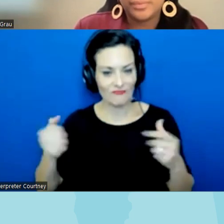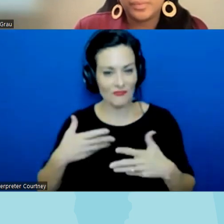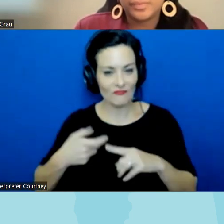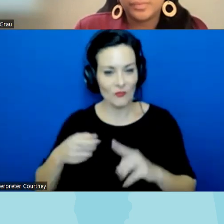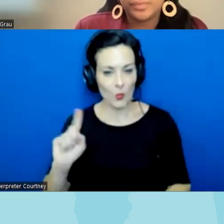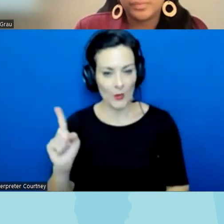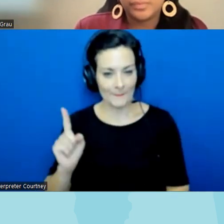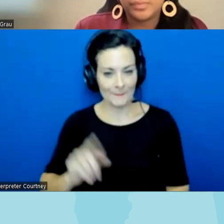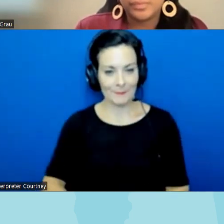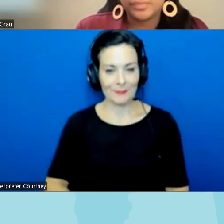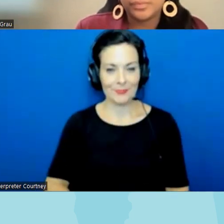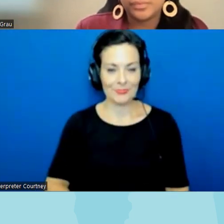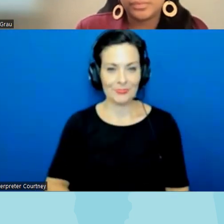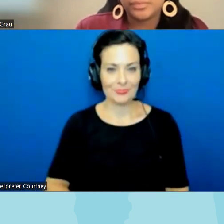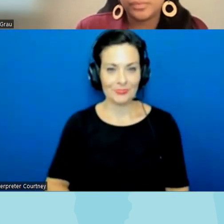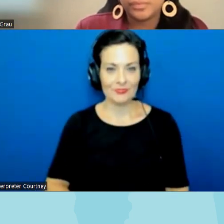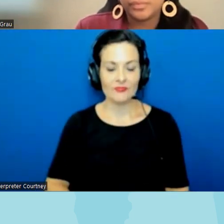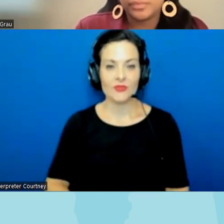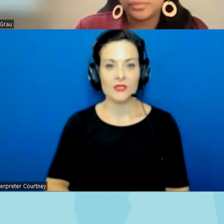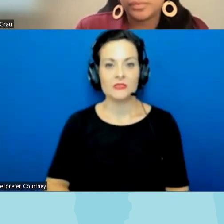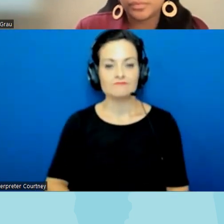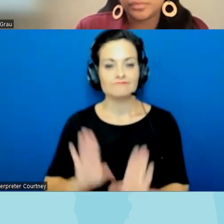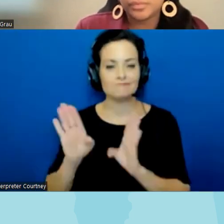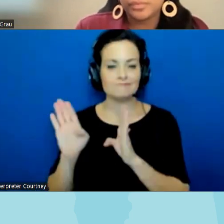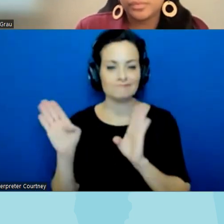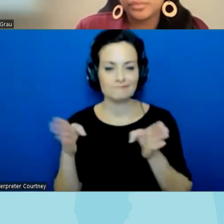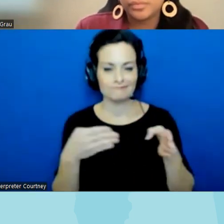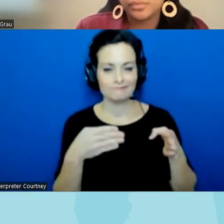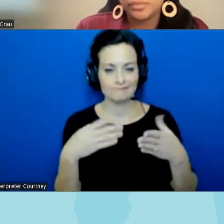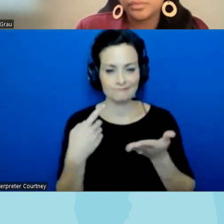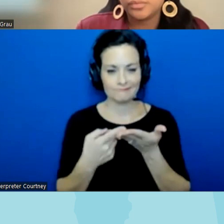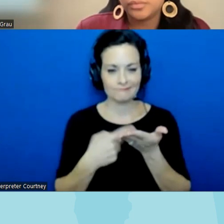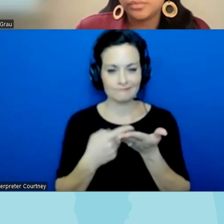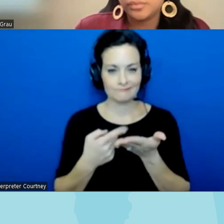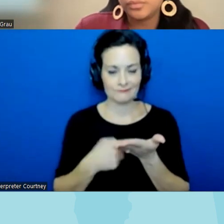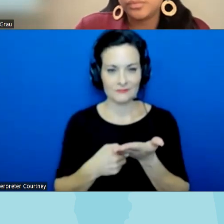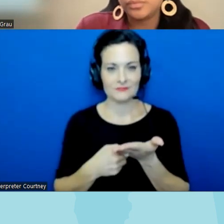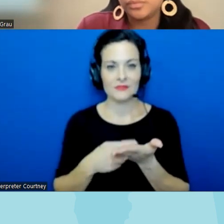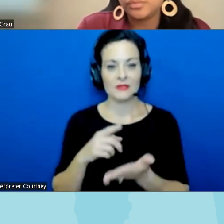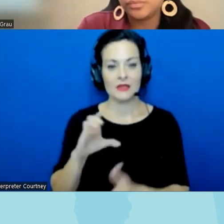um wanting to um pivot a little bit to talk a little bit about um Katie and and Scout you